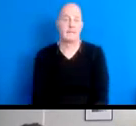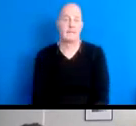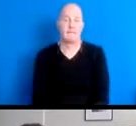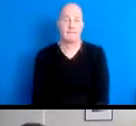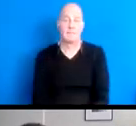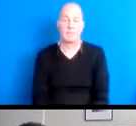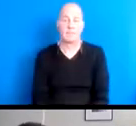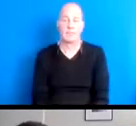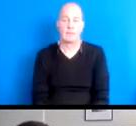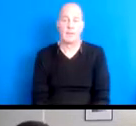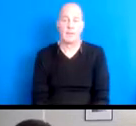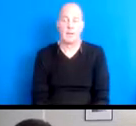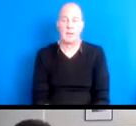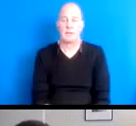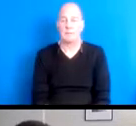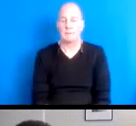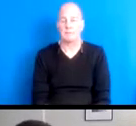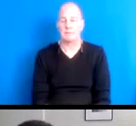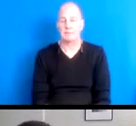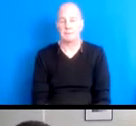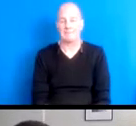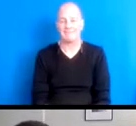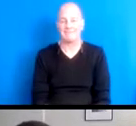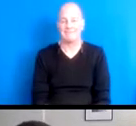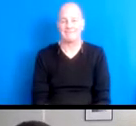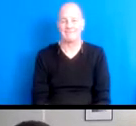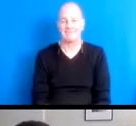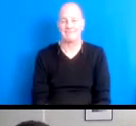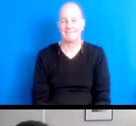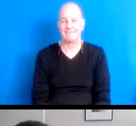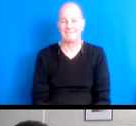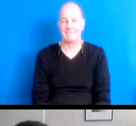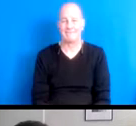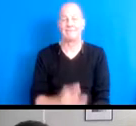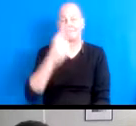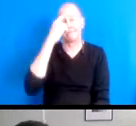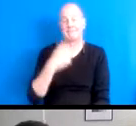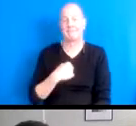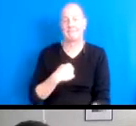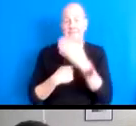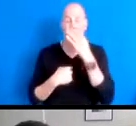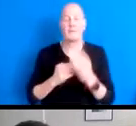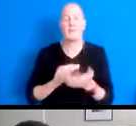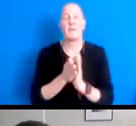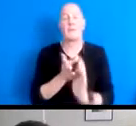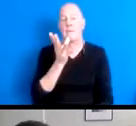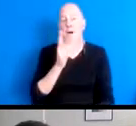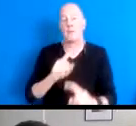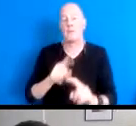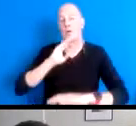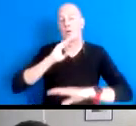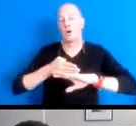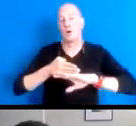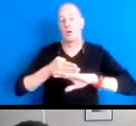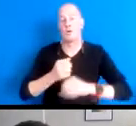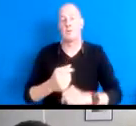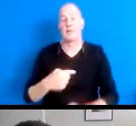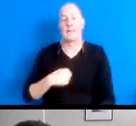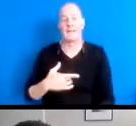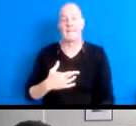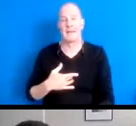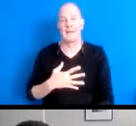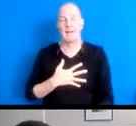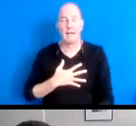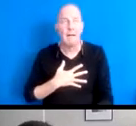15:37:24 For me, becoming a mom to a daughter has made me feel and tense vulnerability.